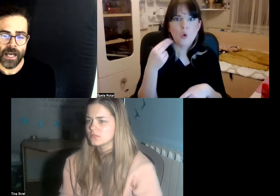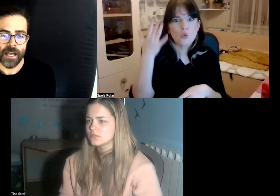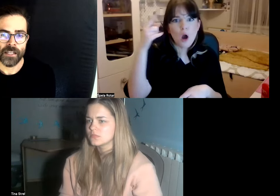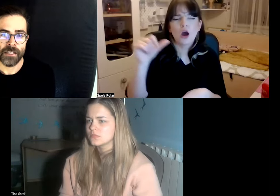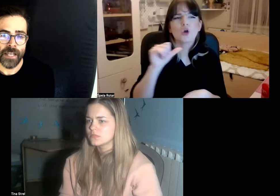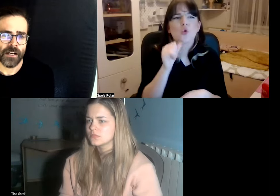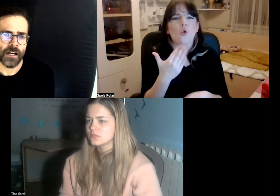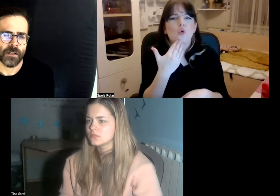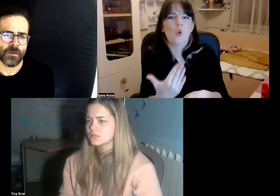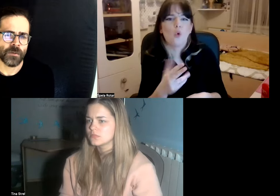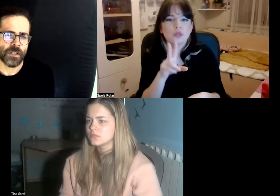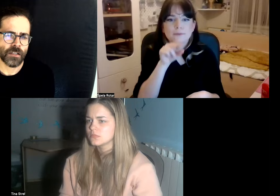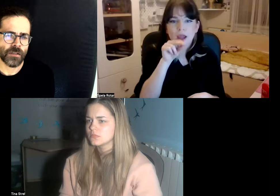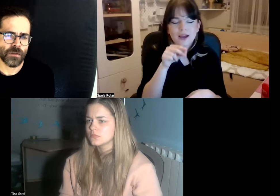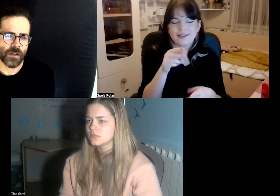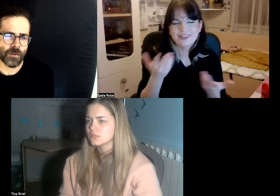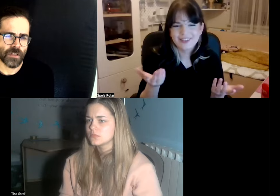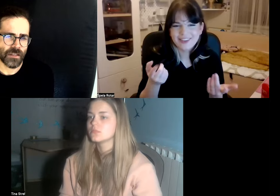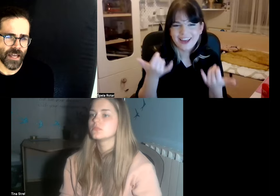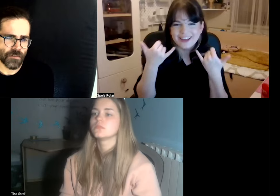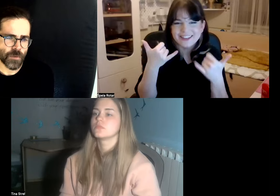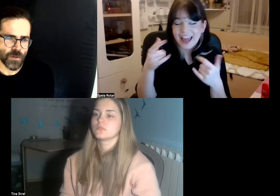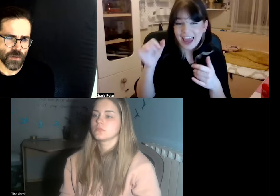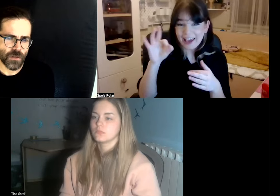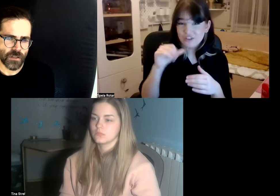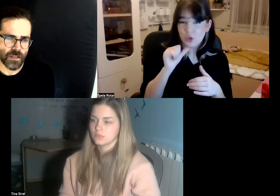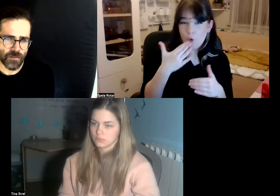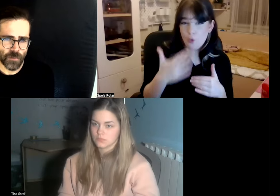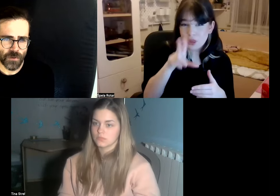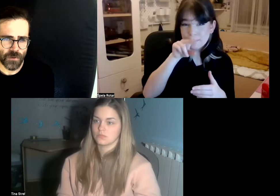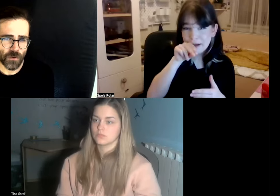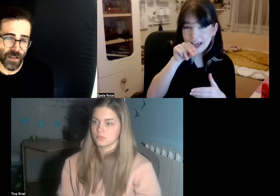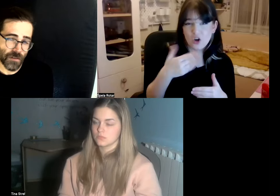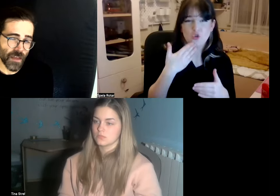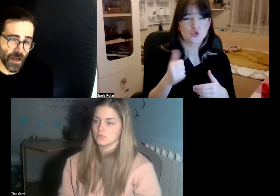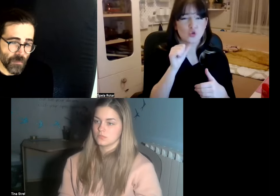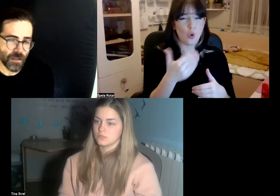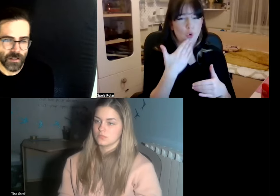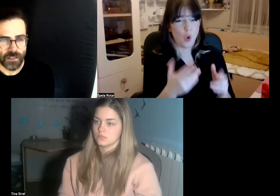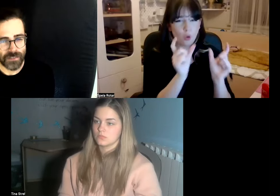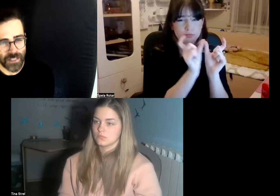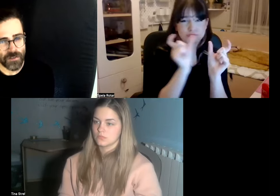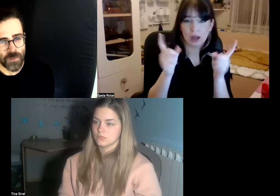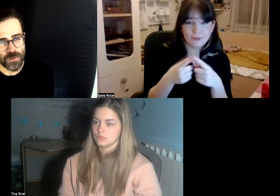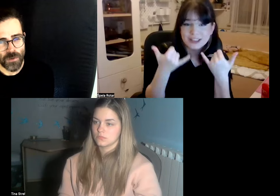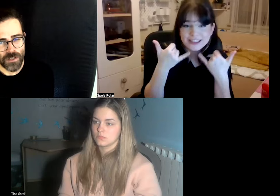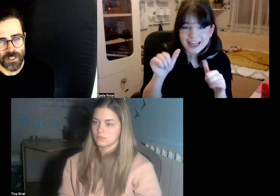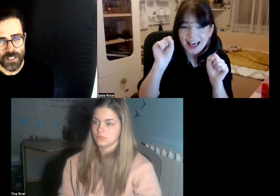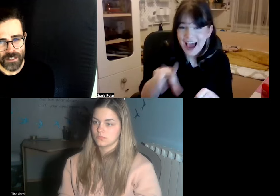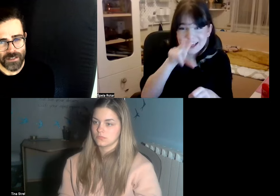and yeah I would like to talk about the deaf mute the deaf mute or deaf and dump I'll definitely work